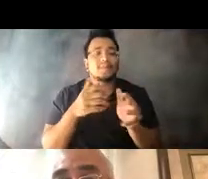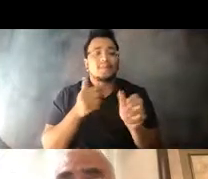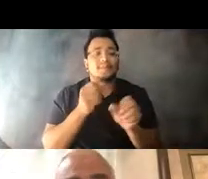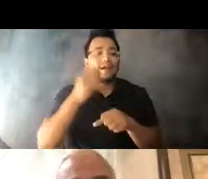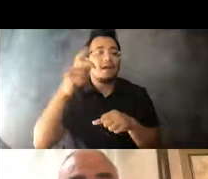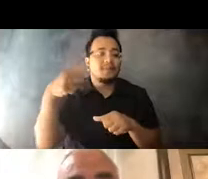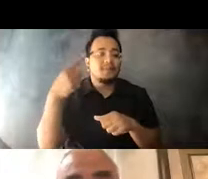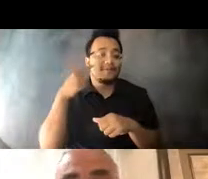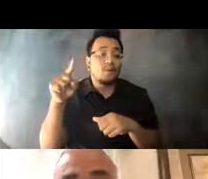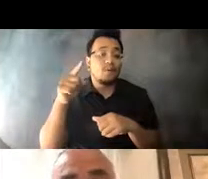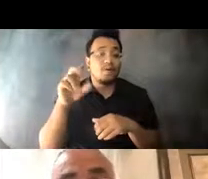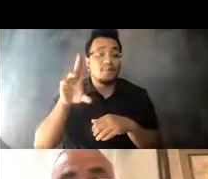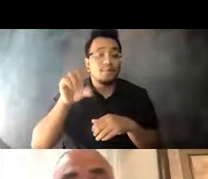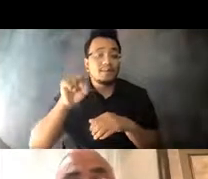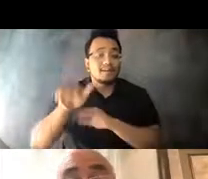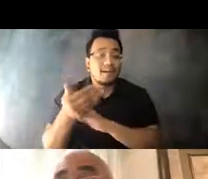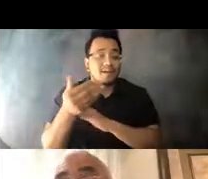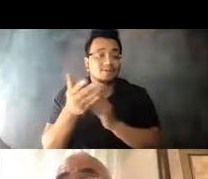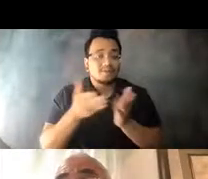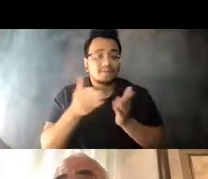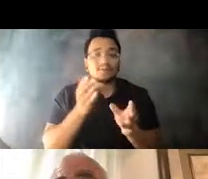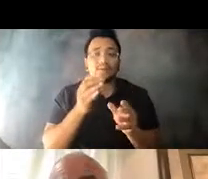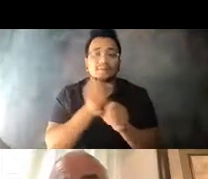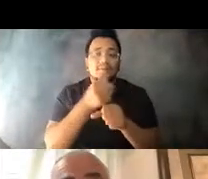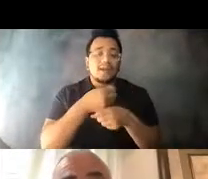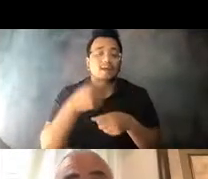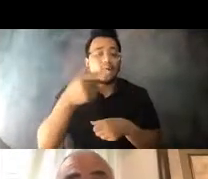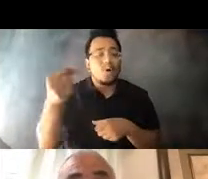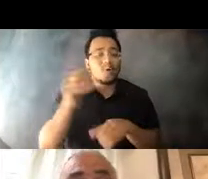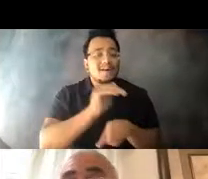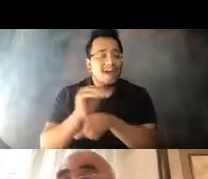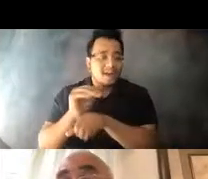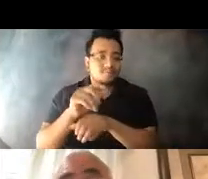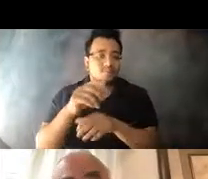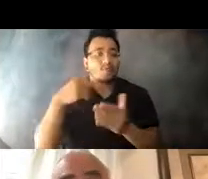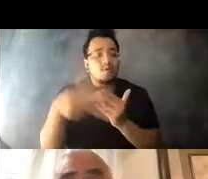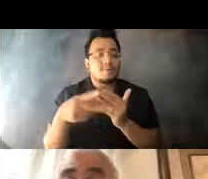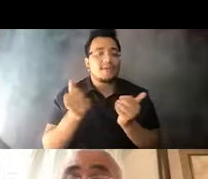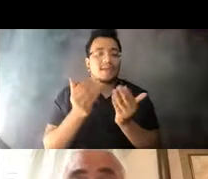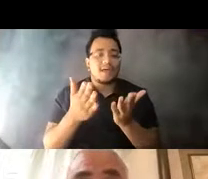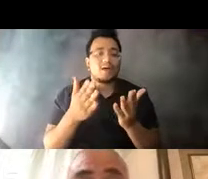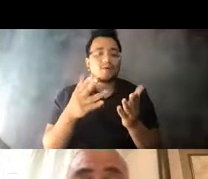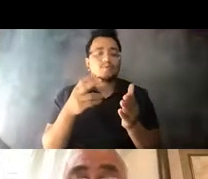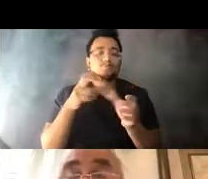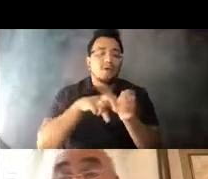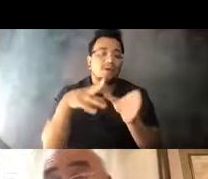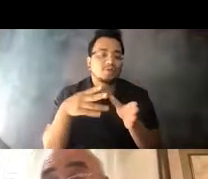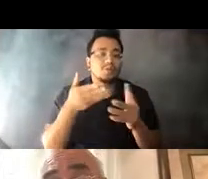you see some of the details on the slide. 14:37:05 This allowed riders through a third-party service like an Uber or Lyft to get to and